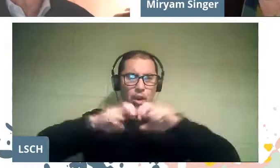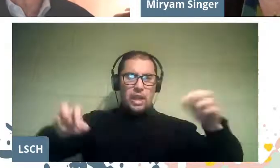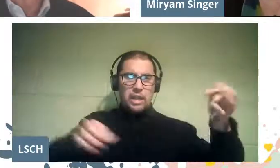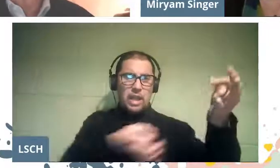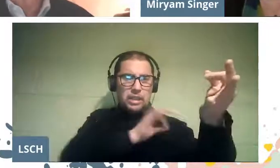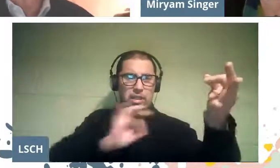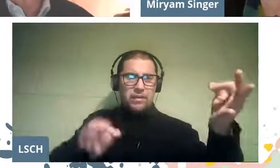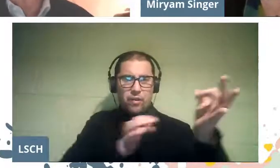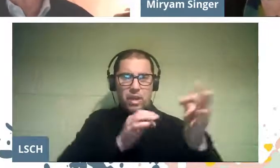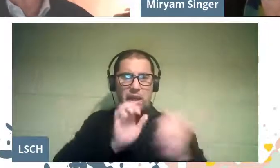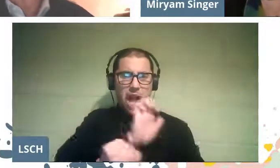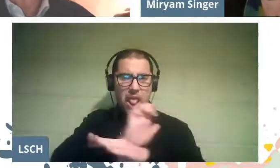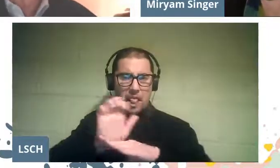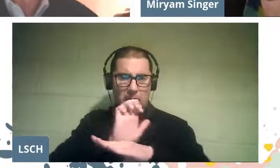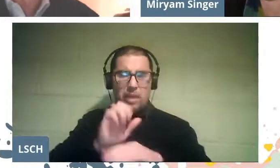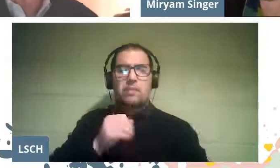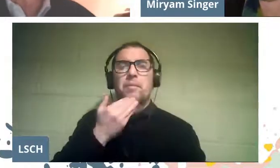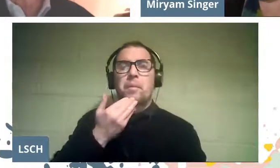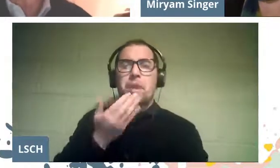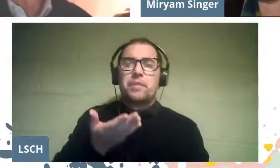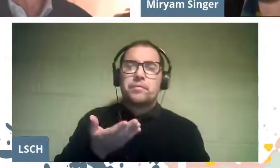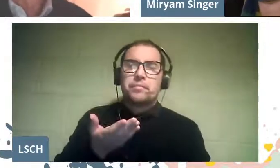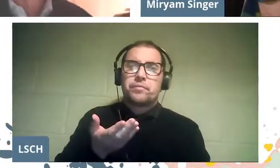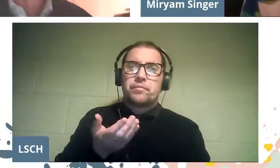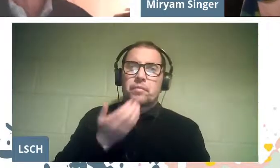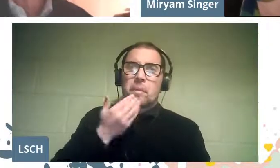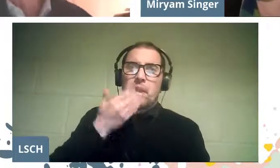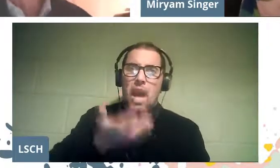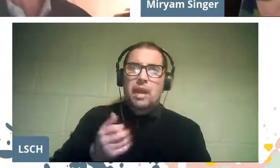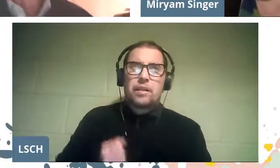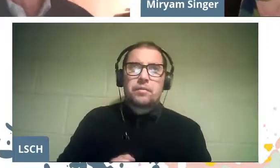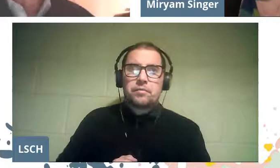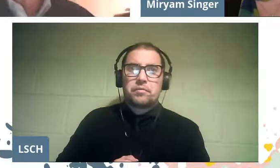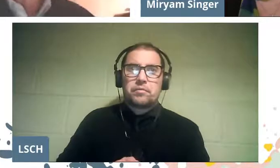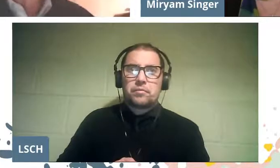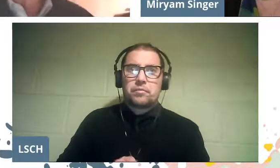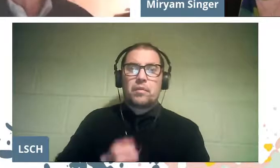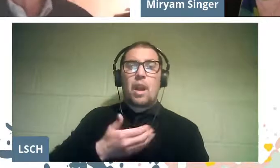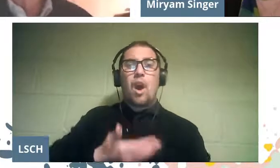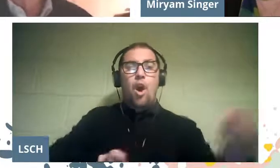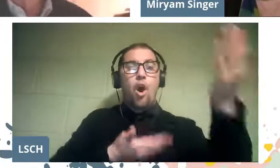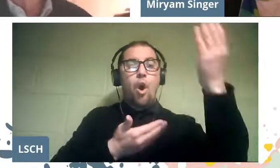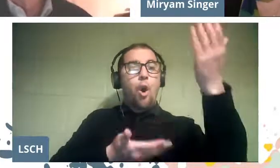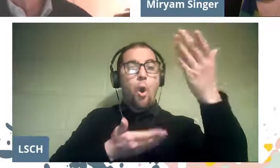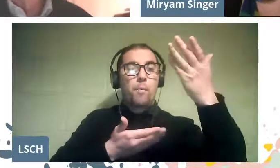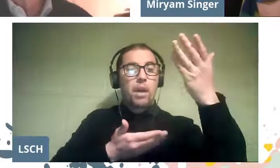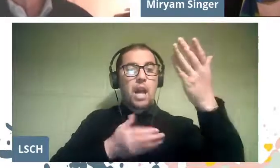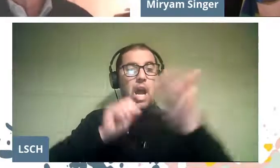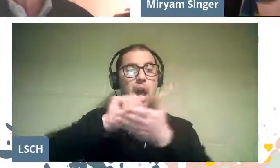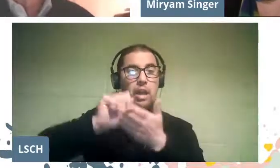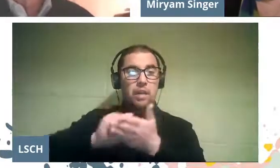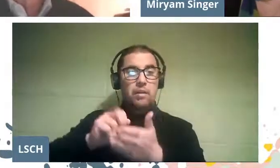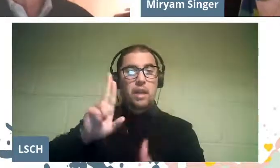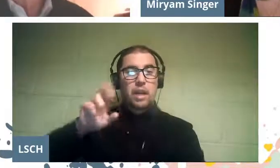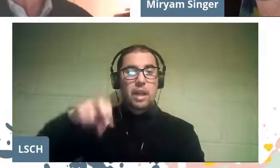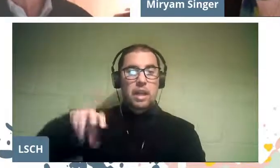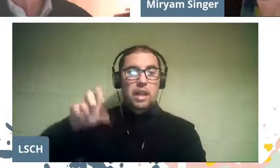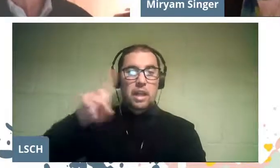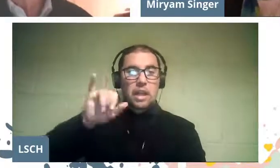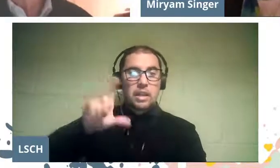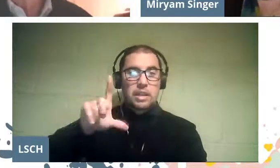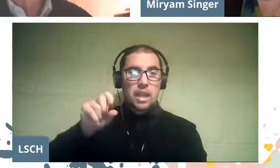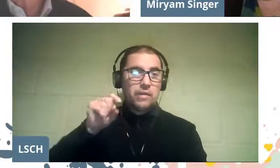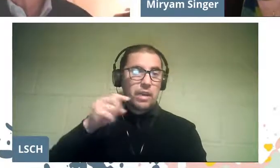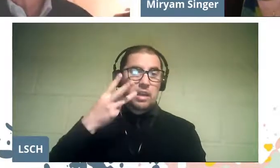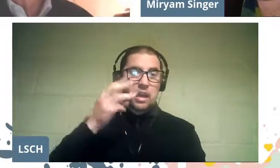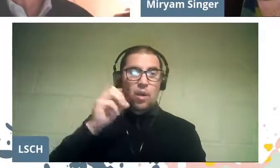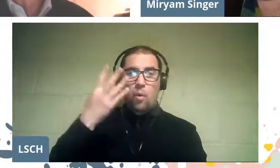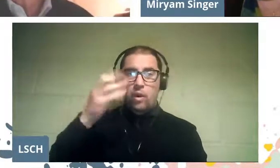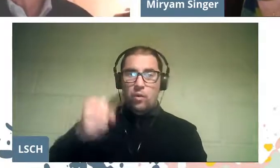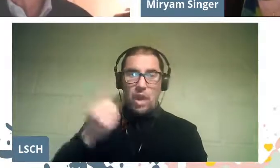There is also an opera written by René Silva about three or four years ago,